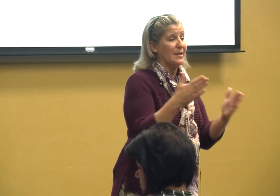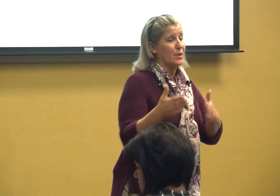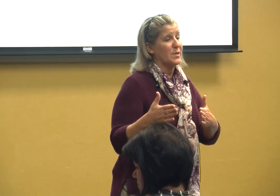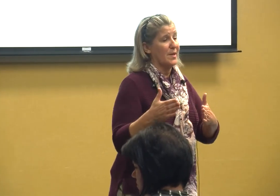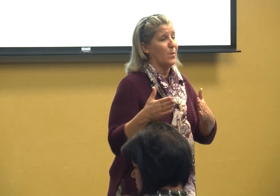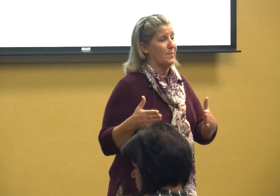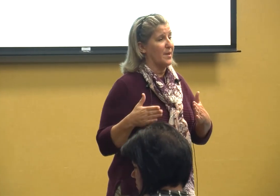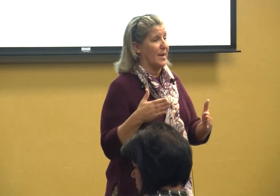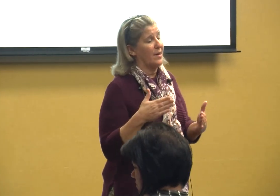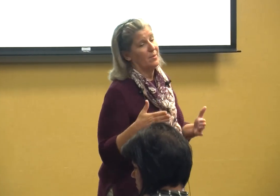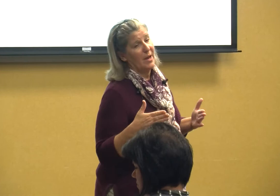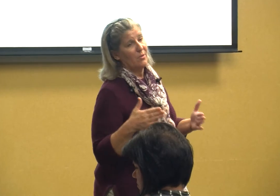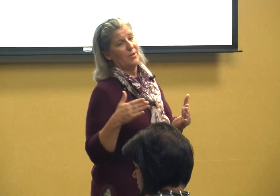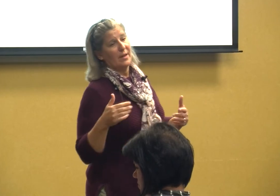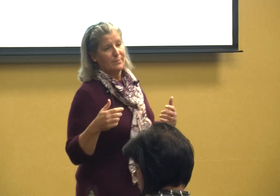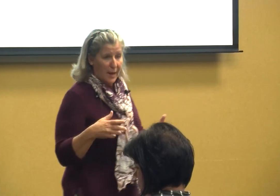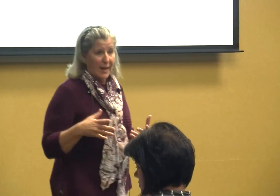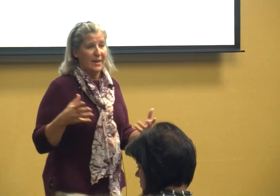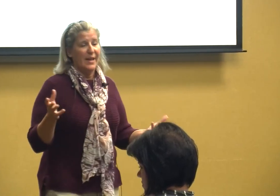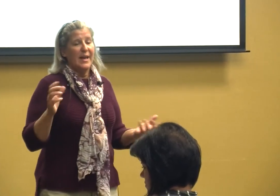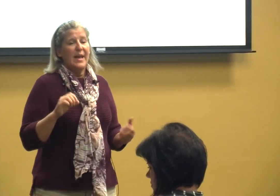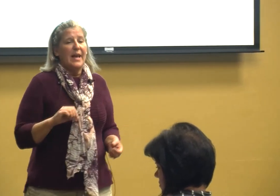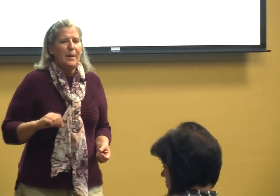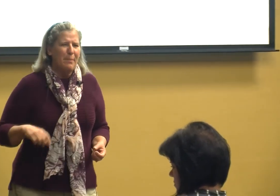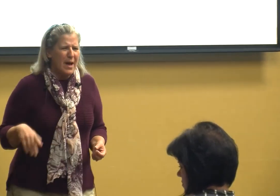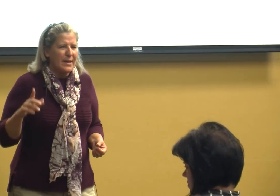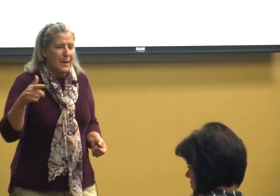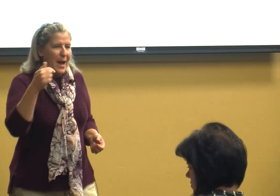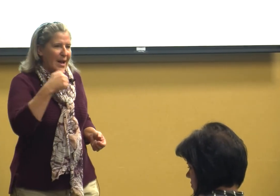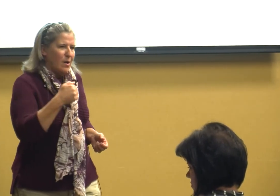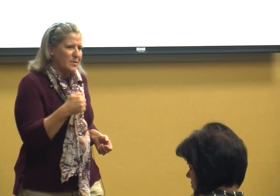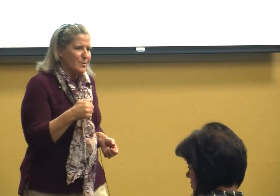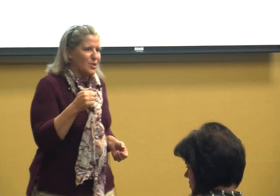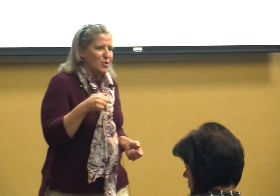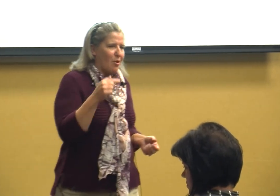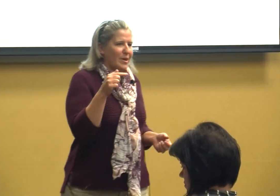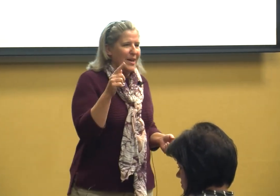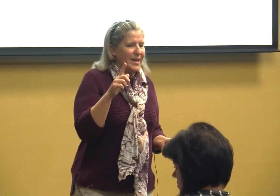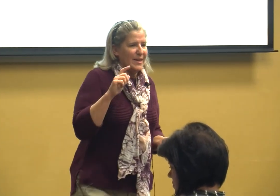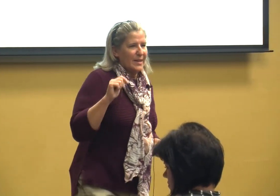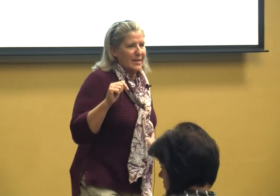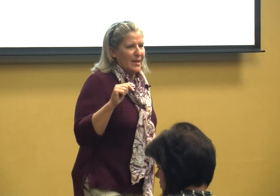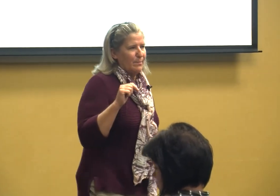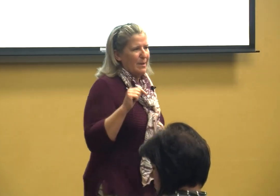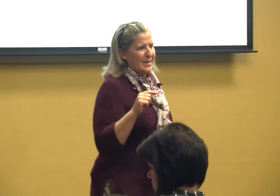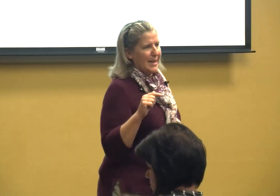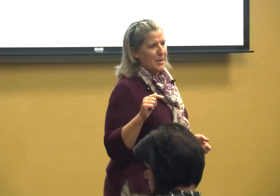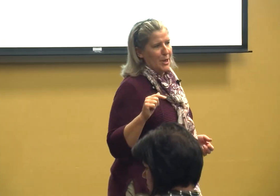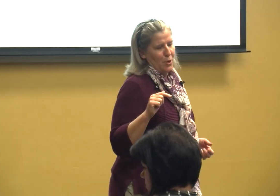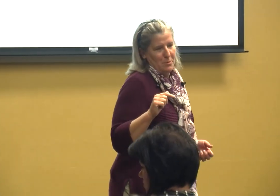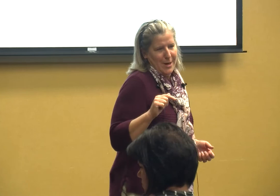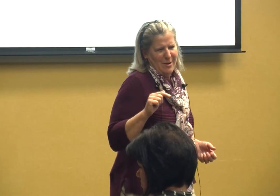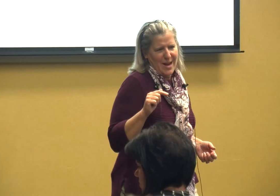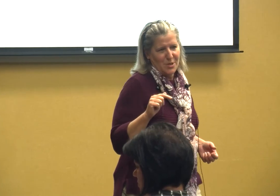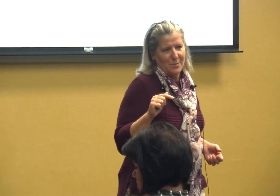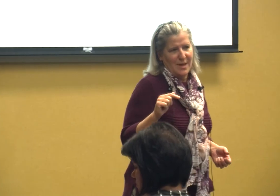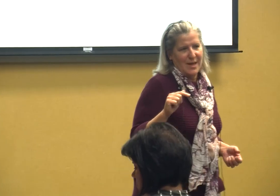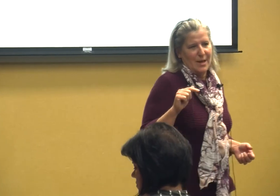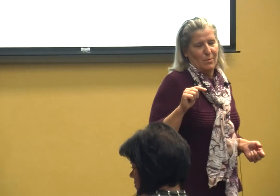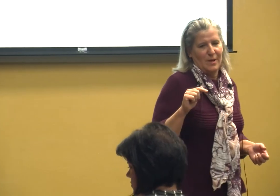literacy website as a matter of fact but but I also started my teaching career actually when